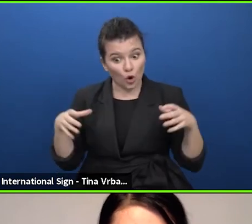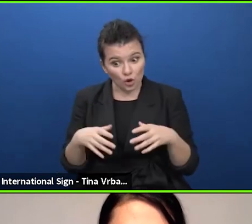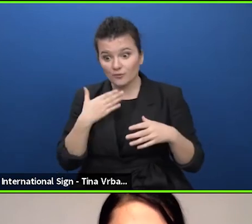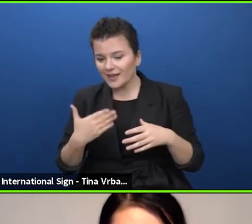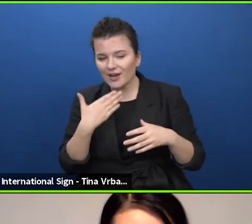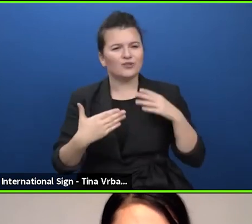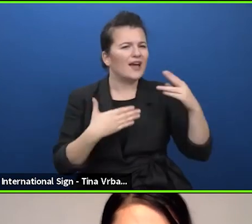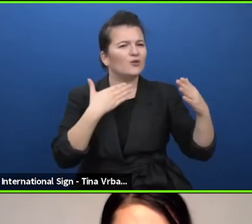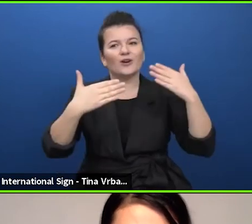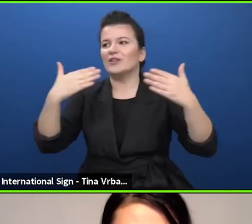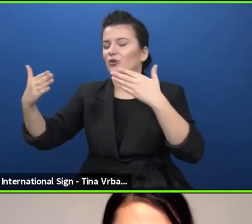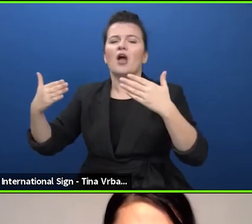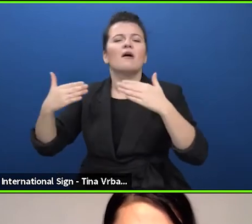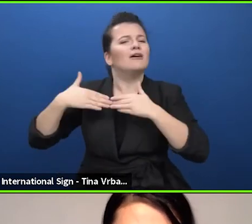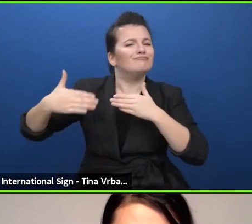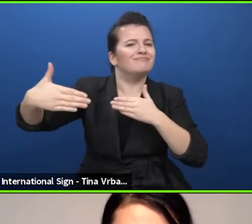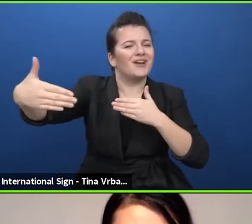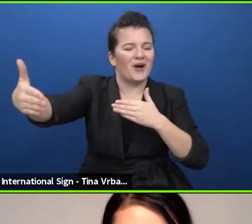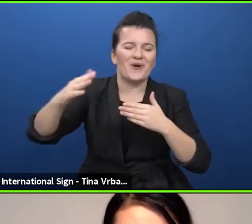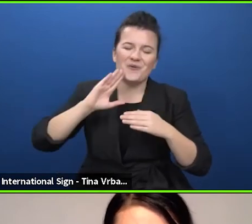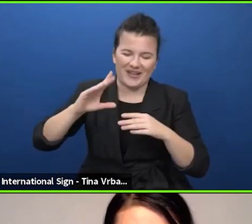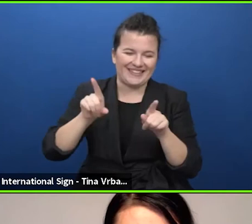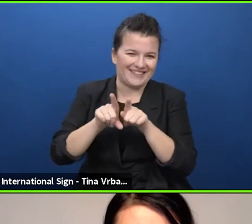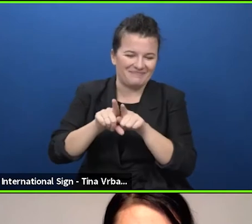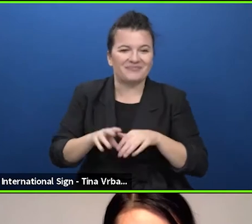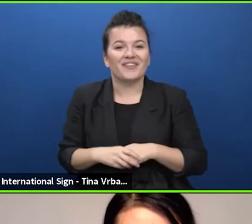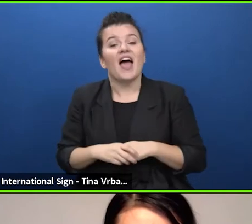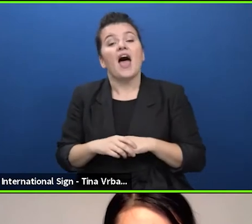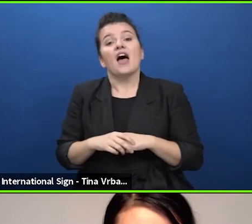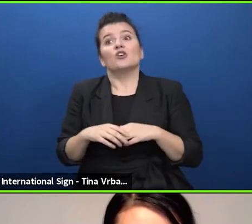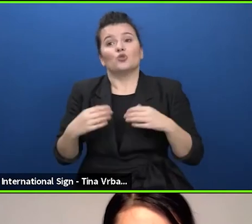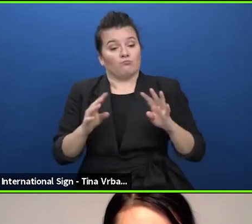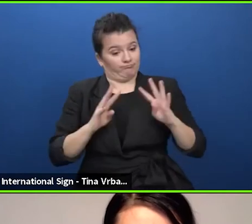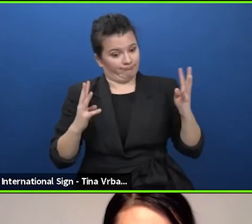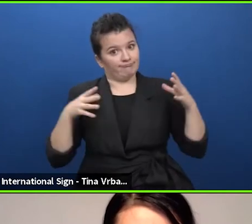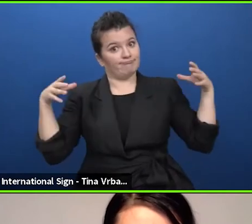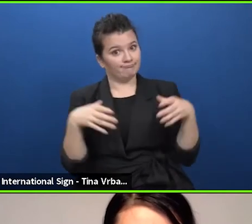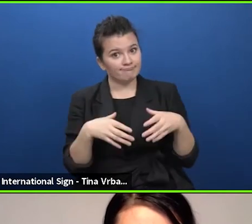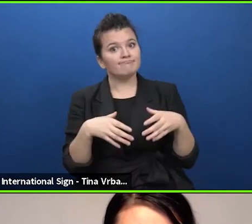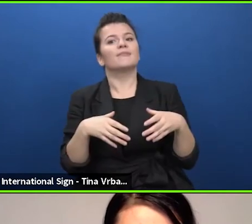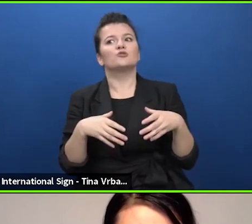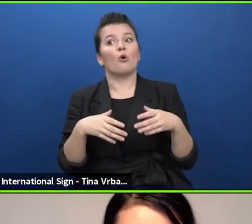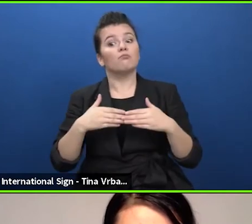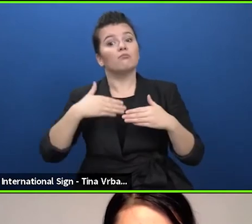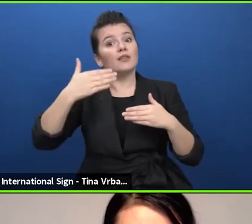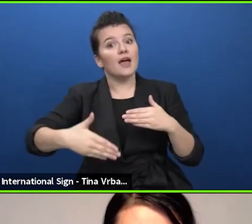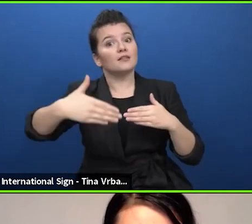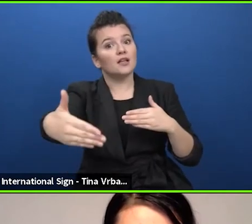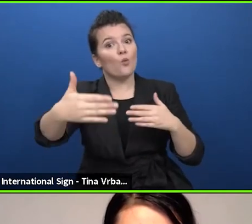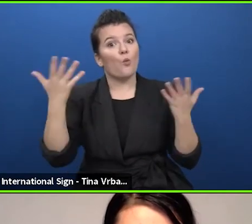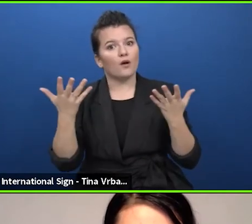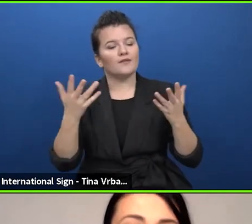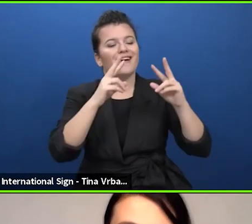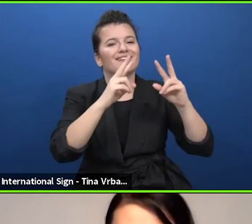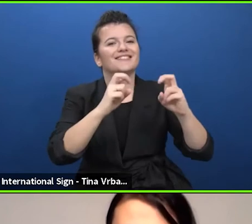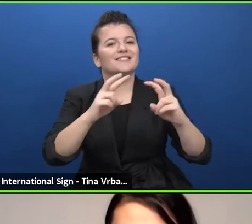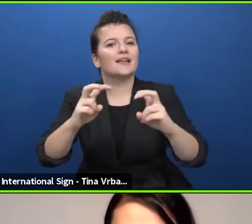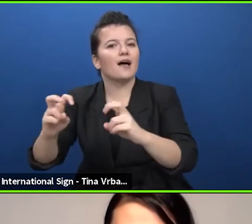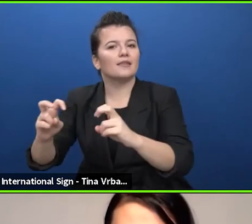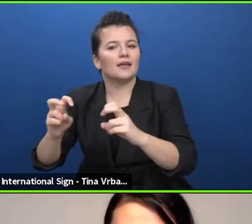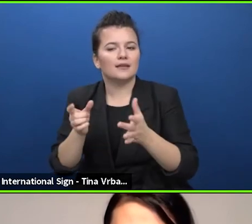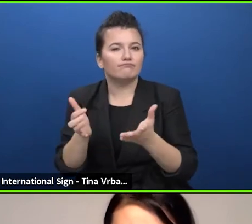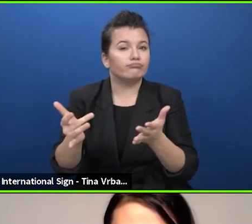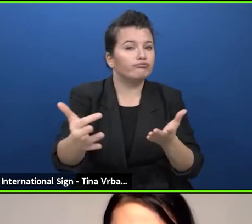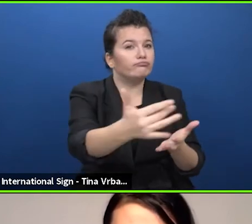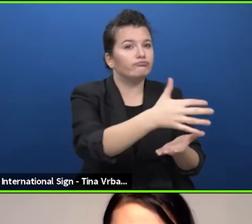themselves. The next steps obviously for us are, wait for the results of the study which will also